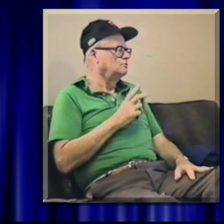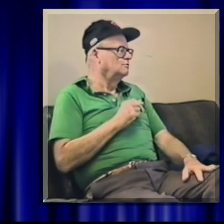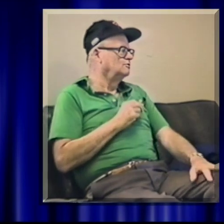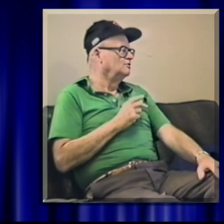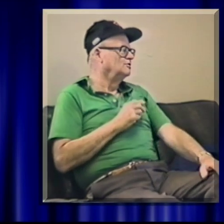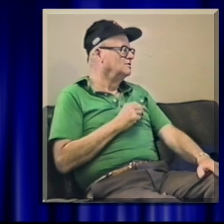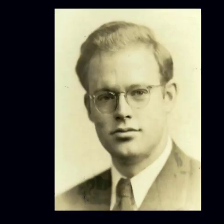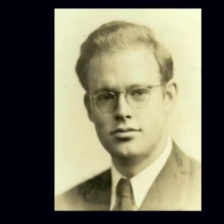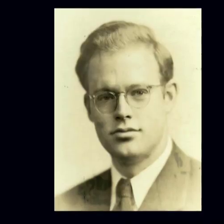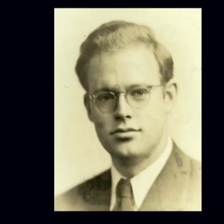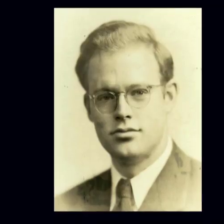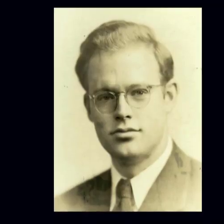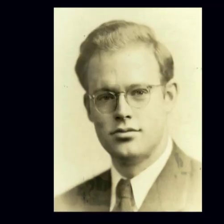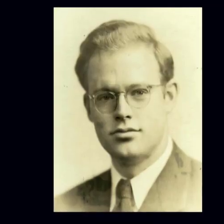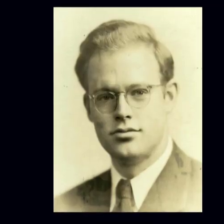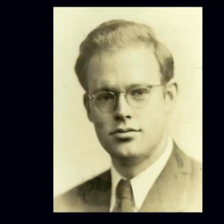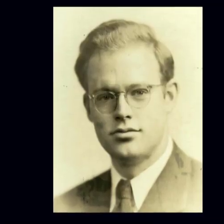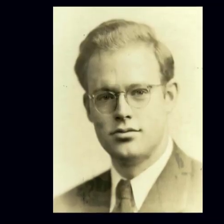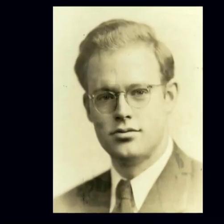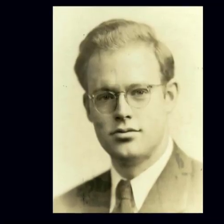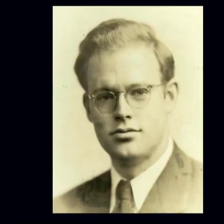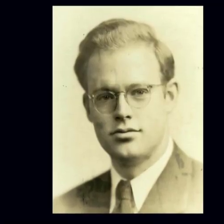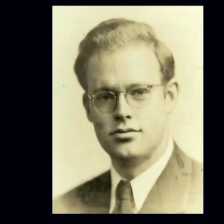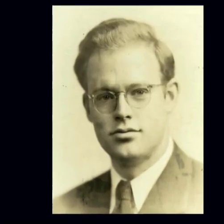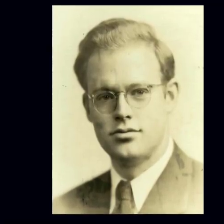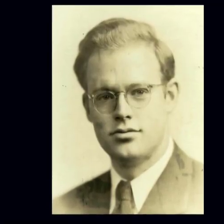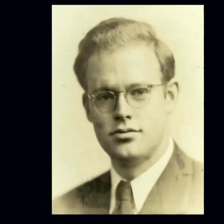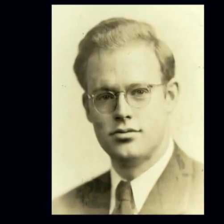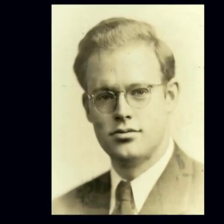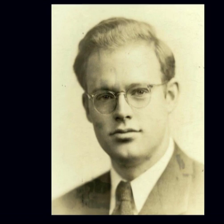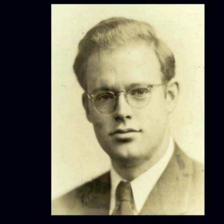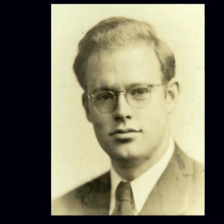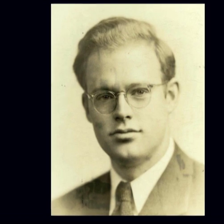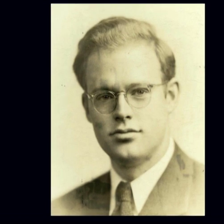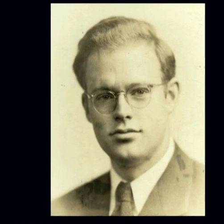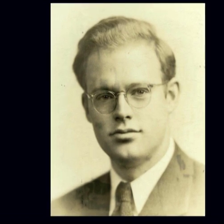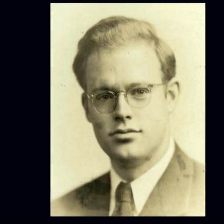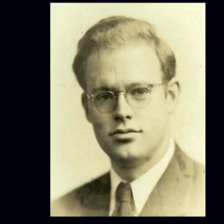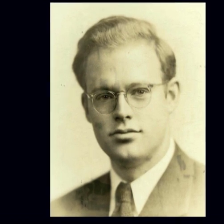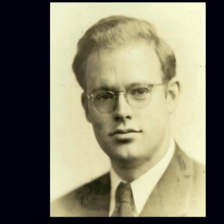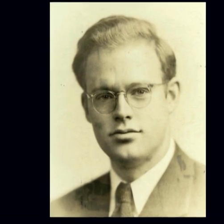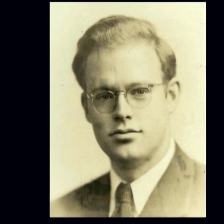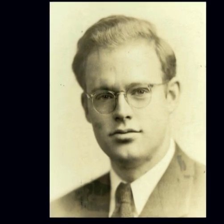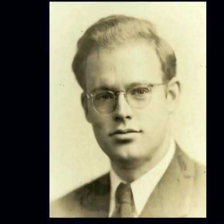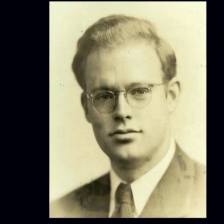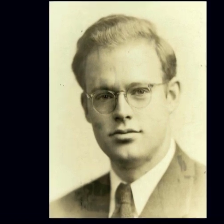One night he popped up in my dorm room.